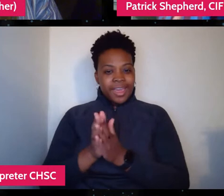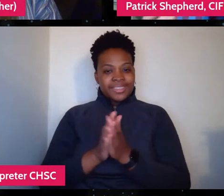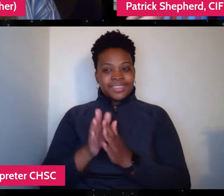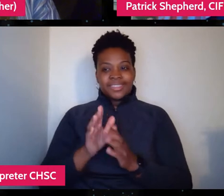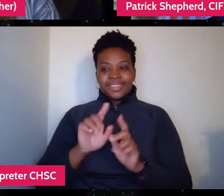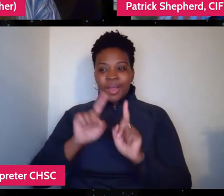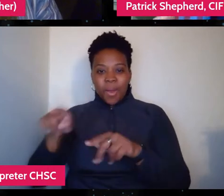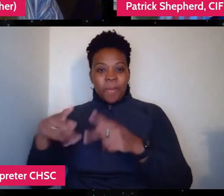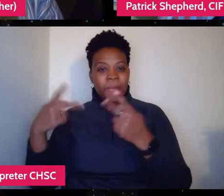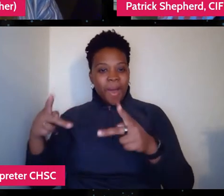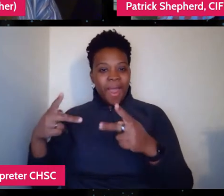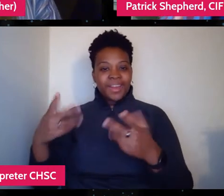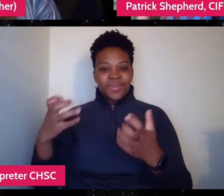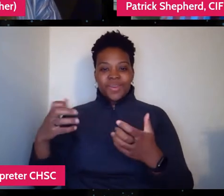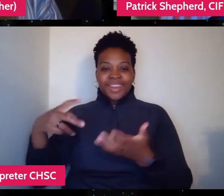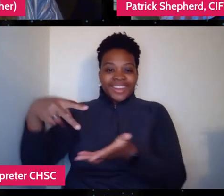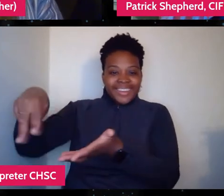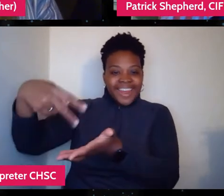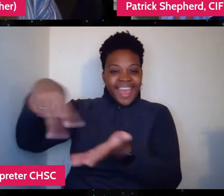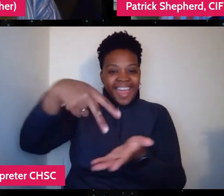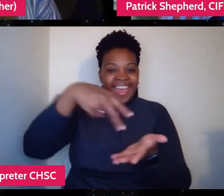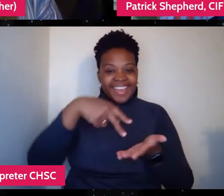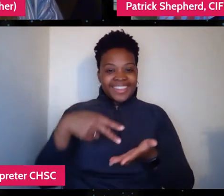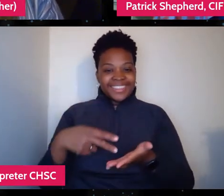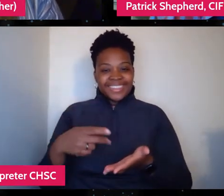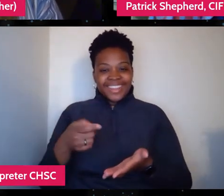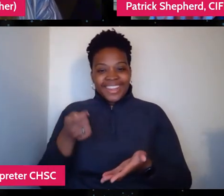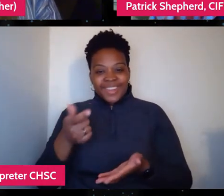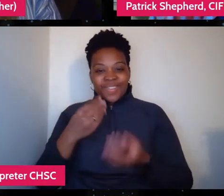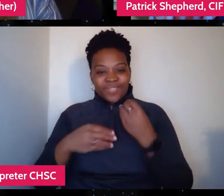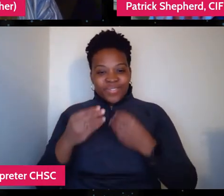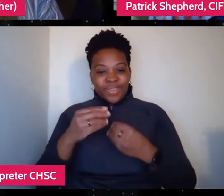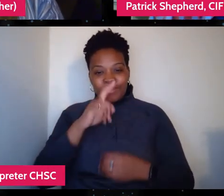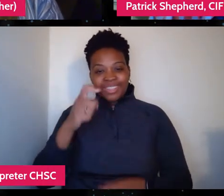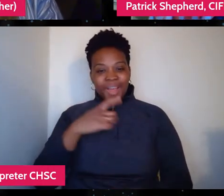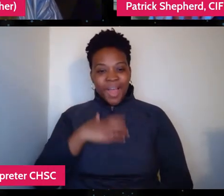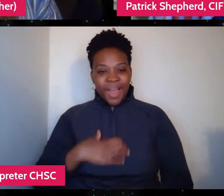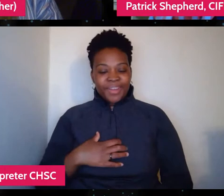they wanna get on the dance floor, they want maybe a little bit of food 'cause they're hungry.